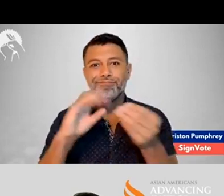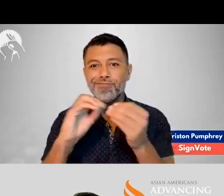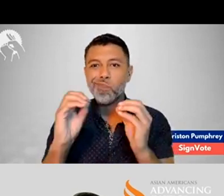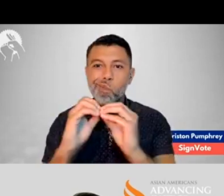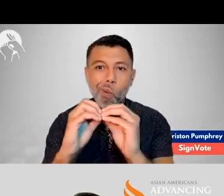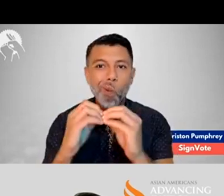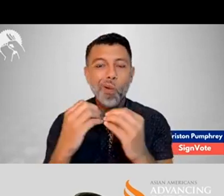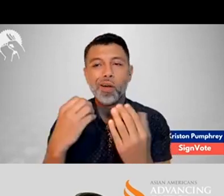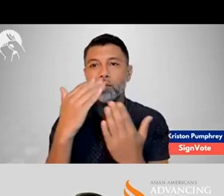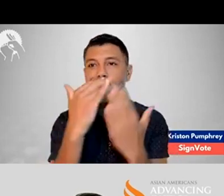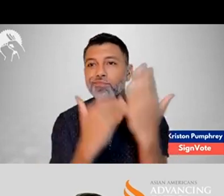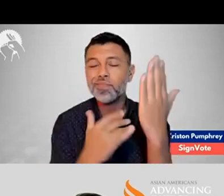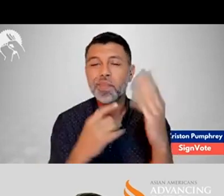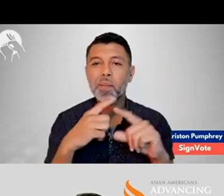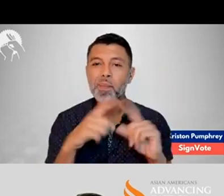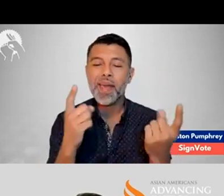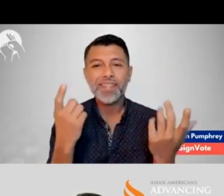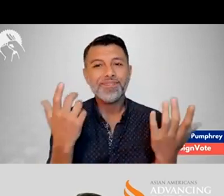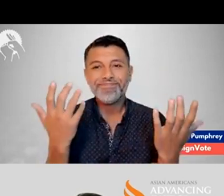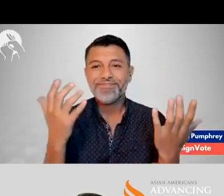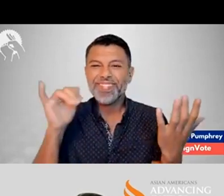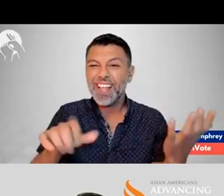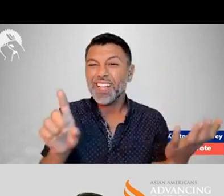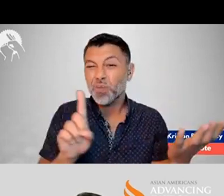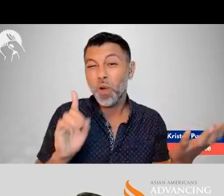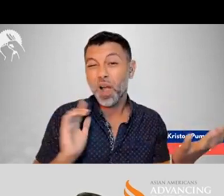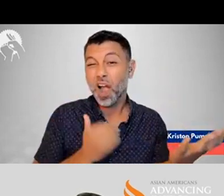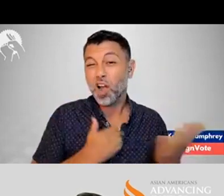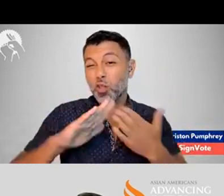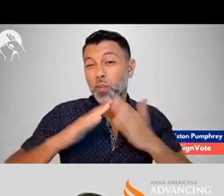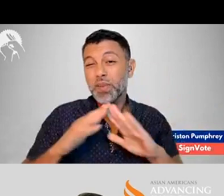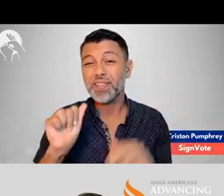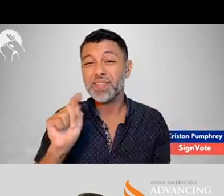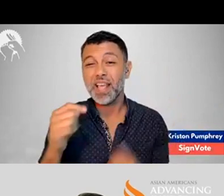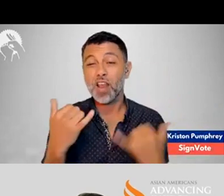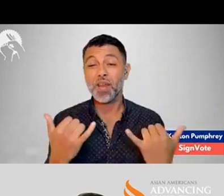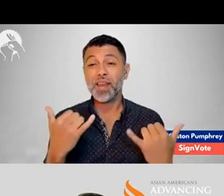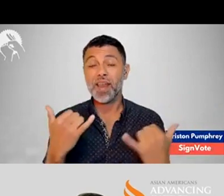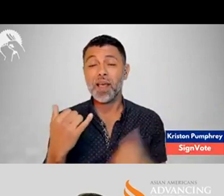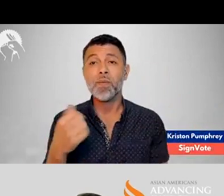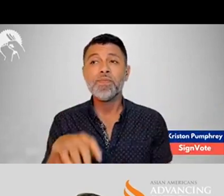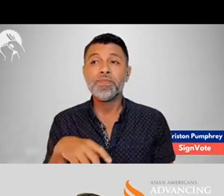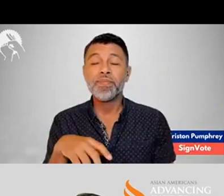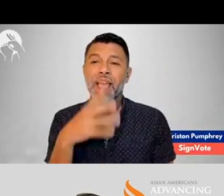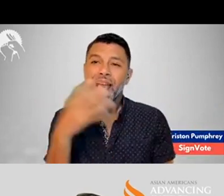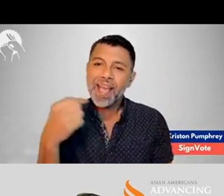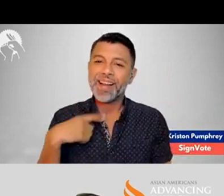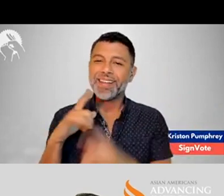I wish that we could talk more about all of the points that we like to speak to, but I